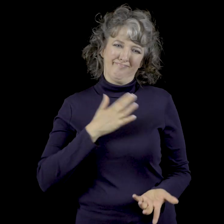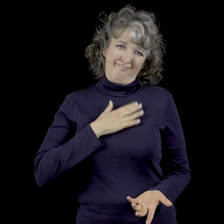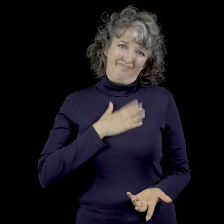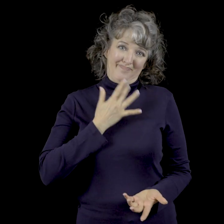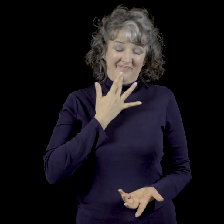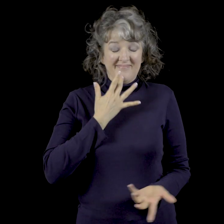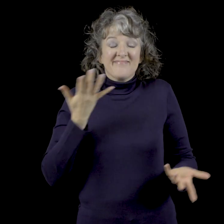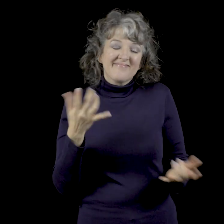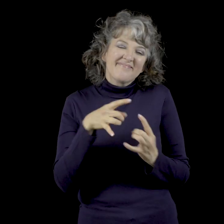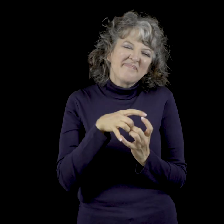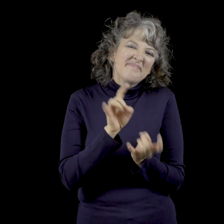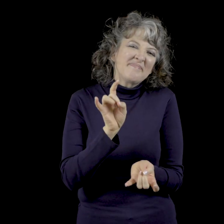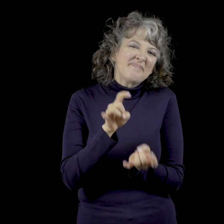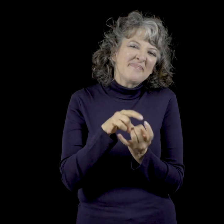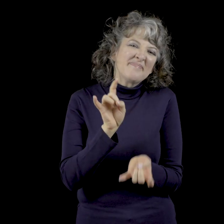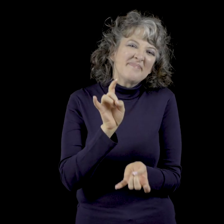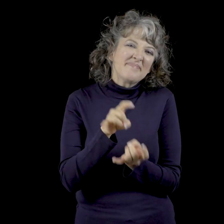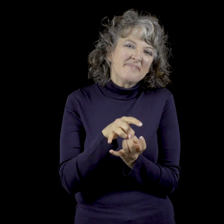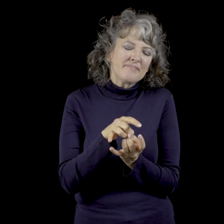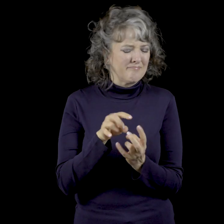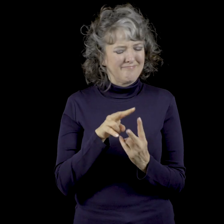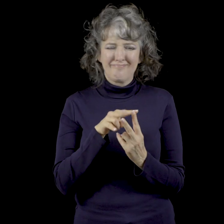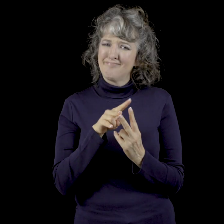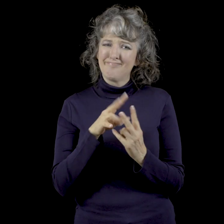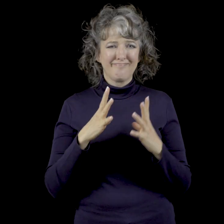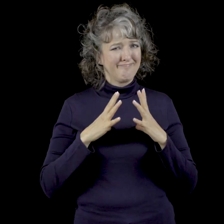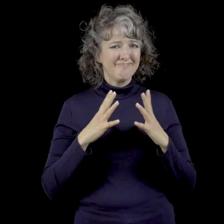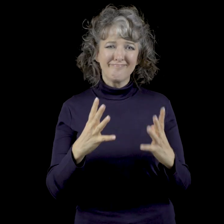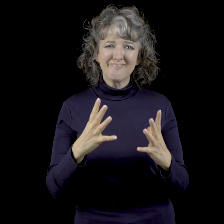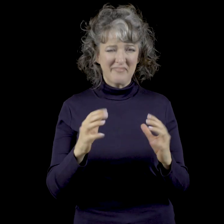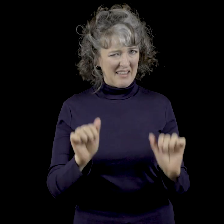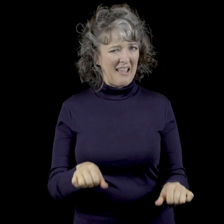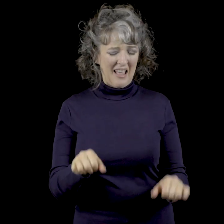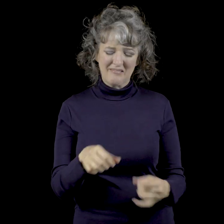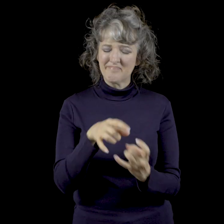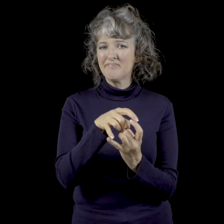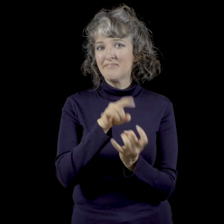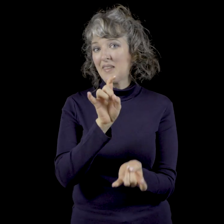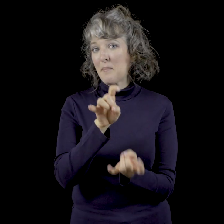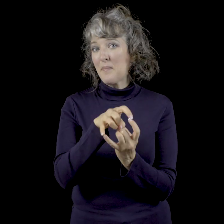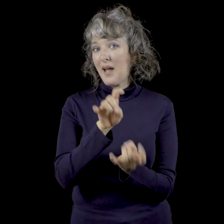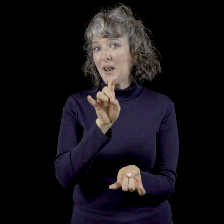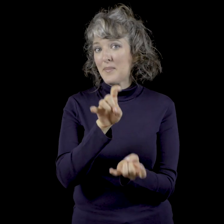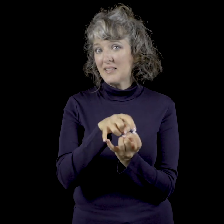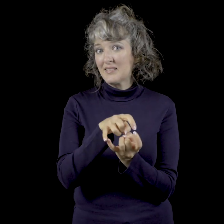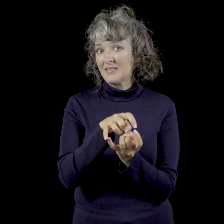My own preference tends to be as follow. Either one is acceptable. Waterhorse